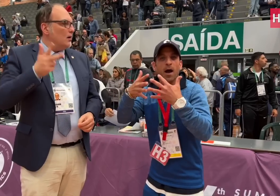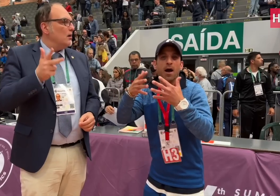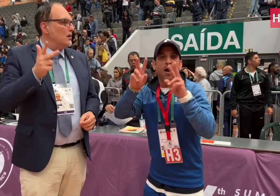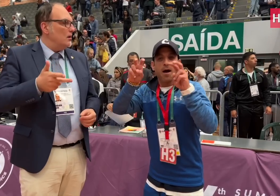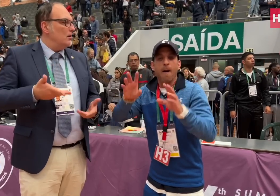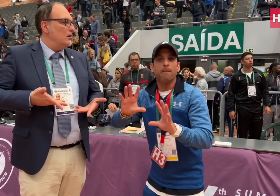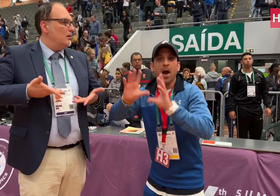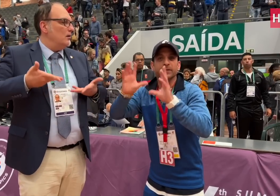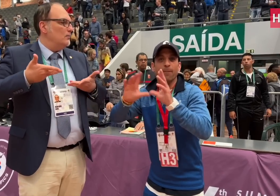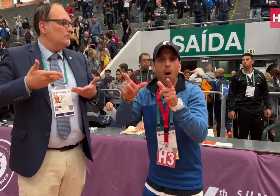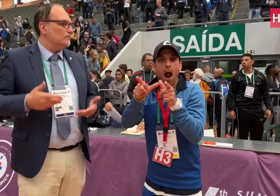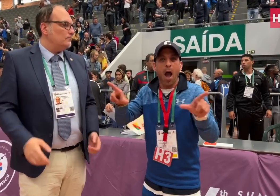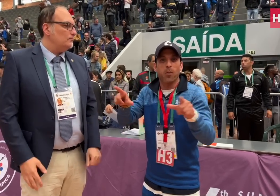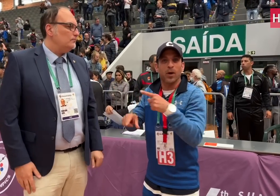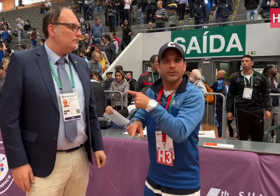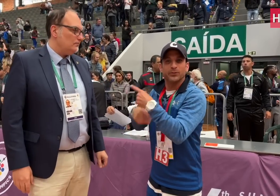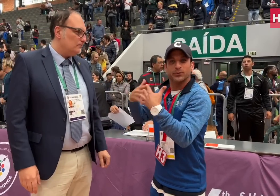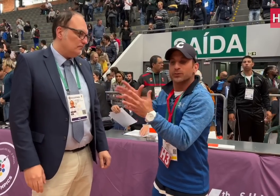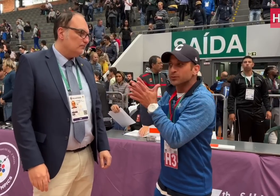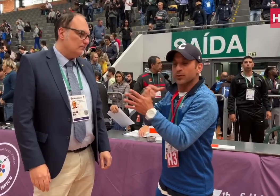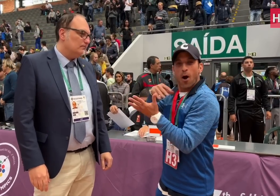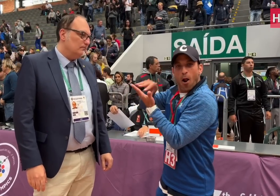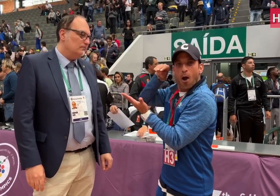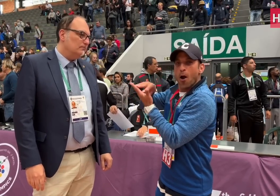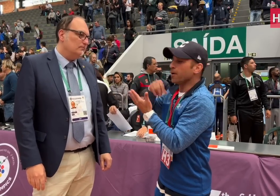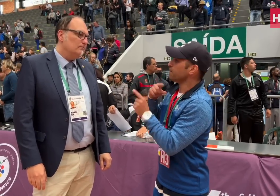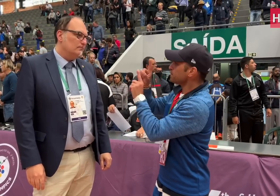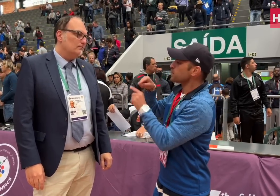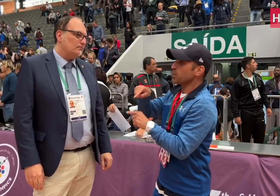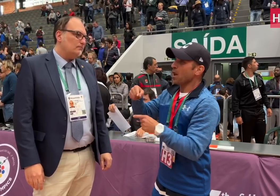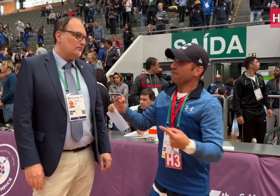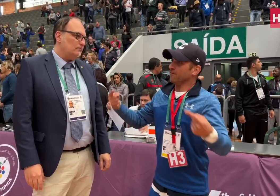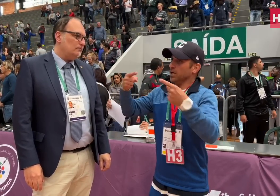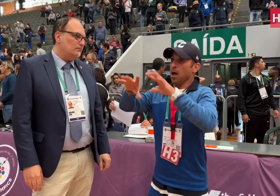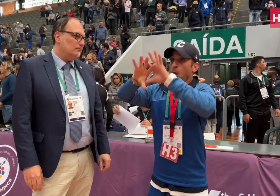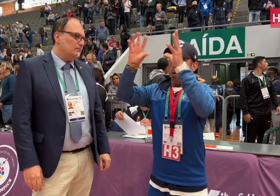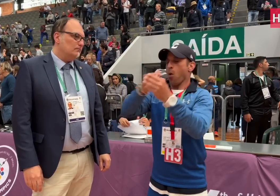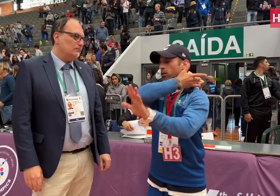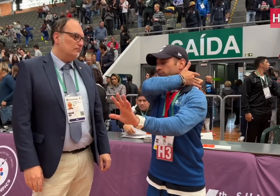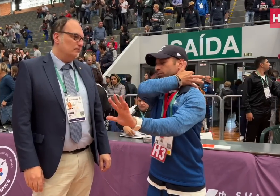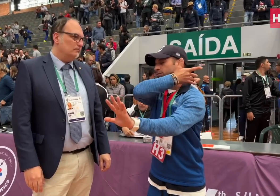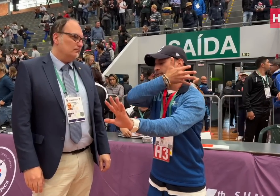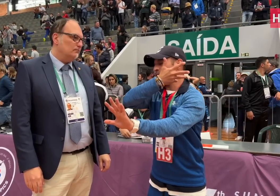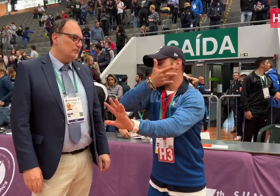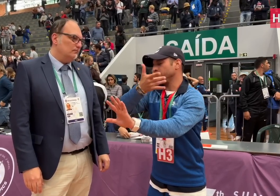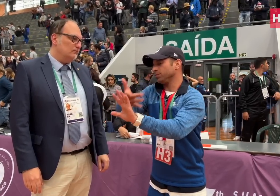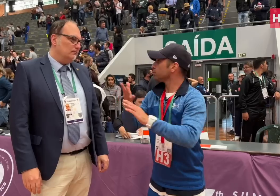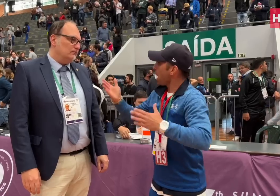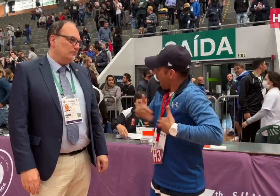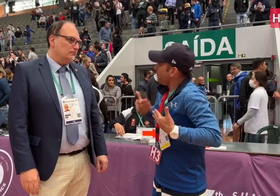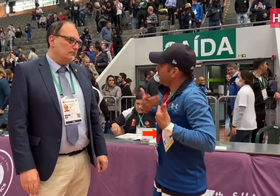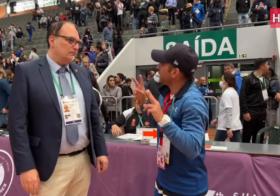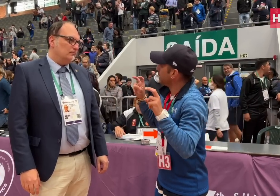Now we’re learning the basketball language. How do you feel about the whole basketball event here in this Deaflympics?